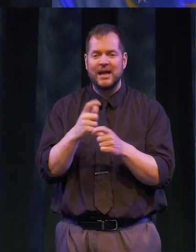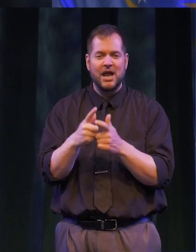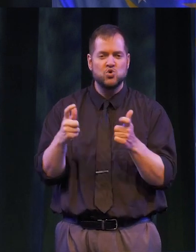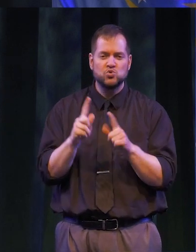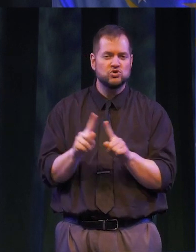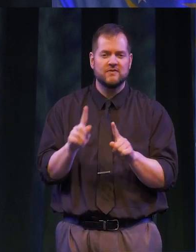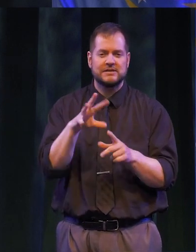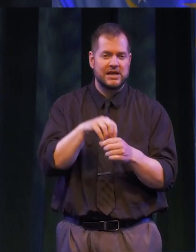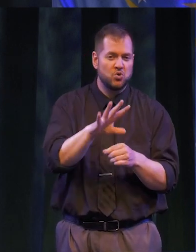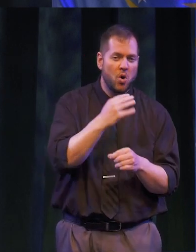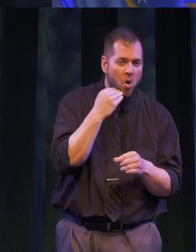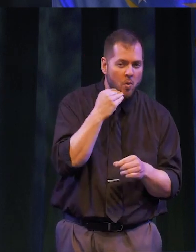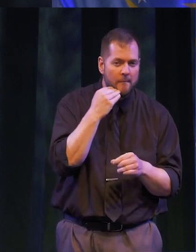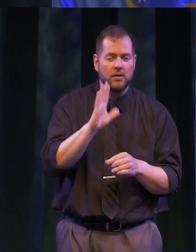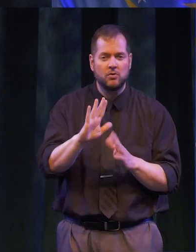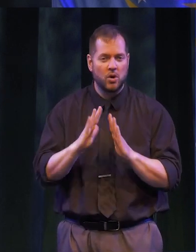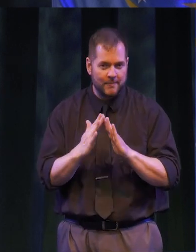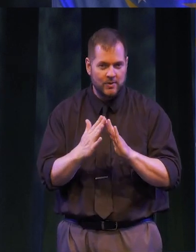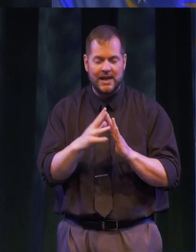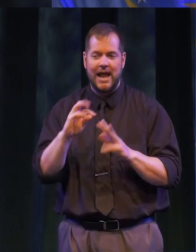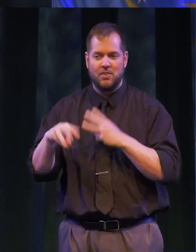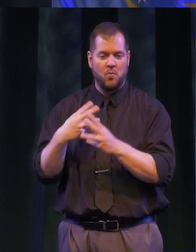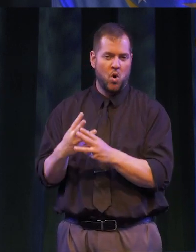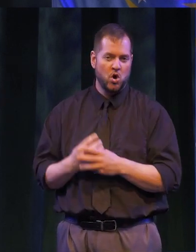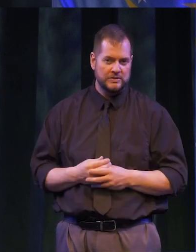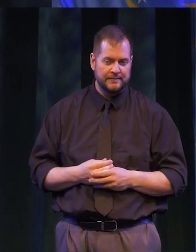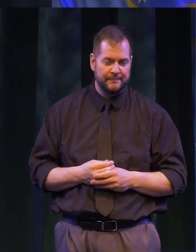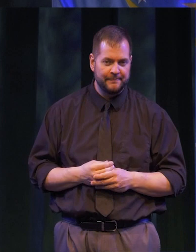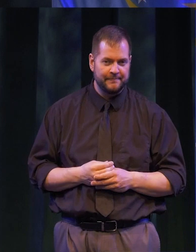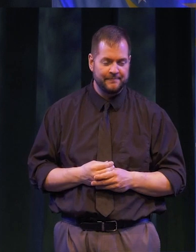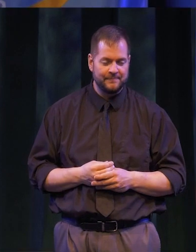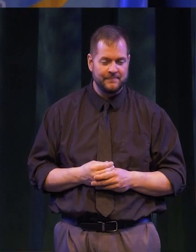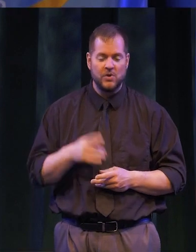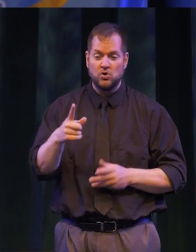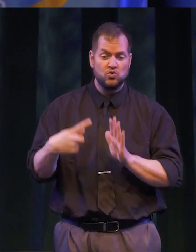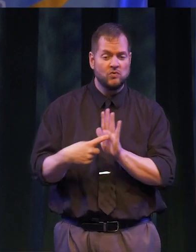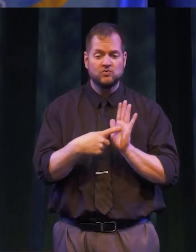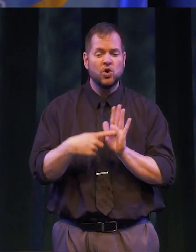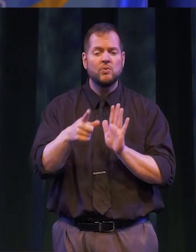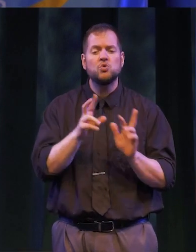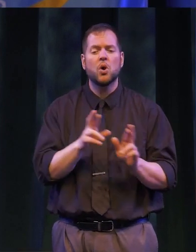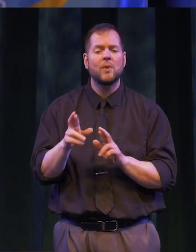DIFFERENCE IN YOUR HOME, YOUR COMMUNITY AND OUR WORLD. YOU HAVE SHOWN THAT YOU ARE READY